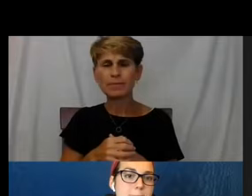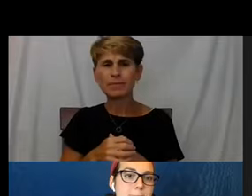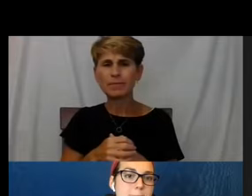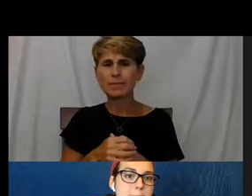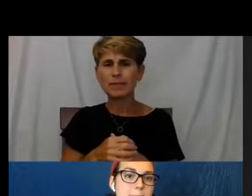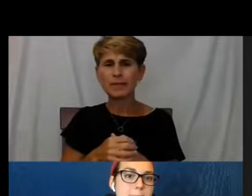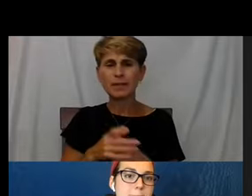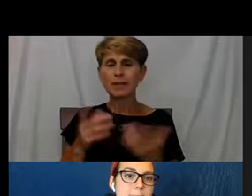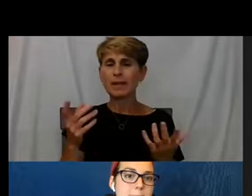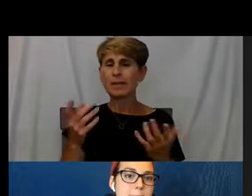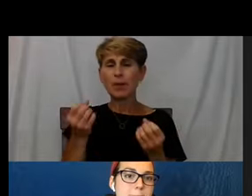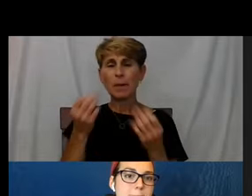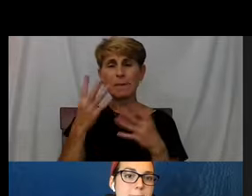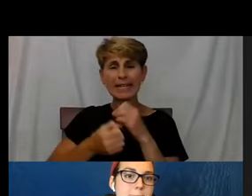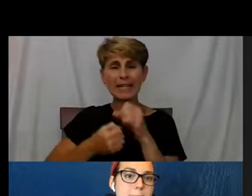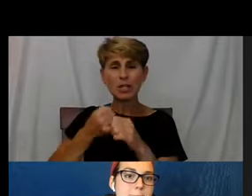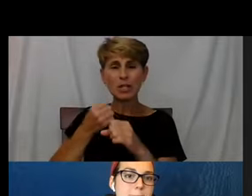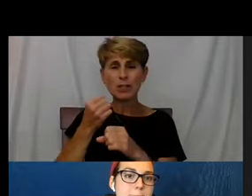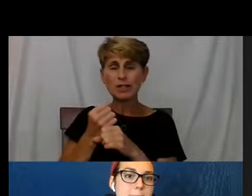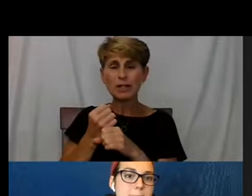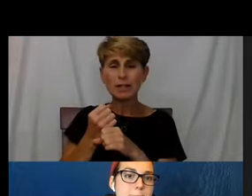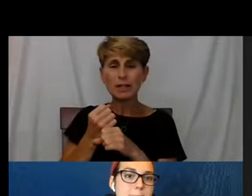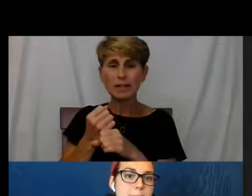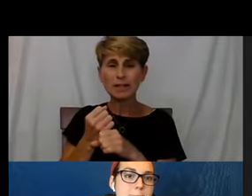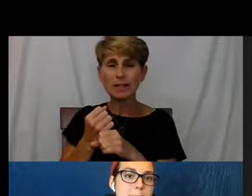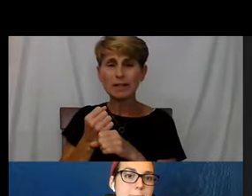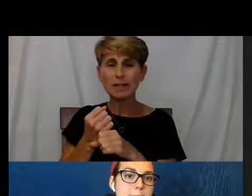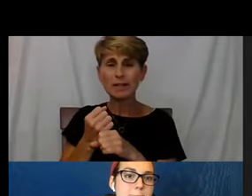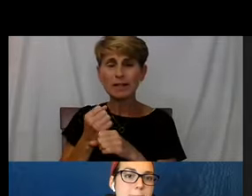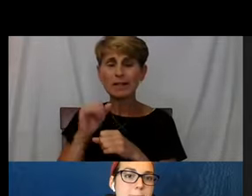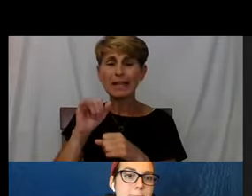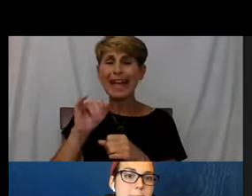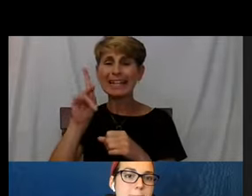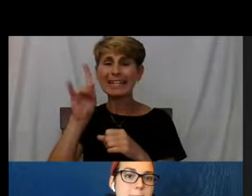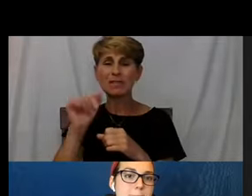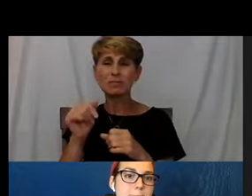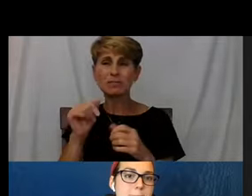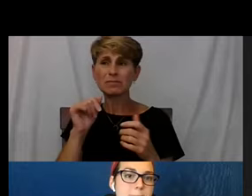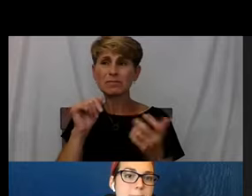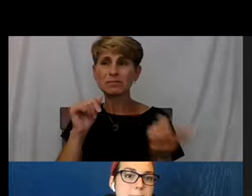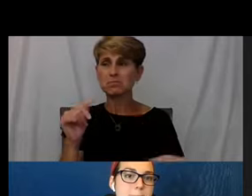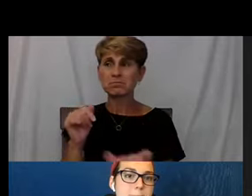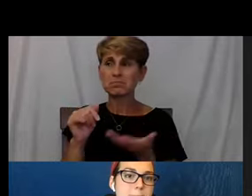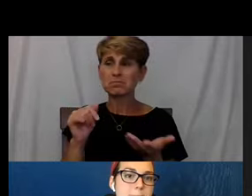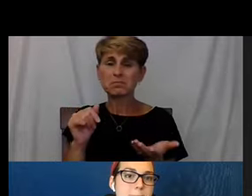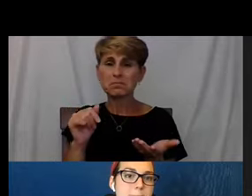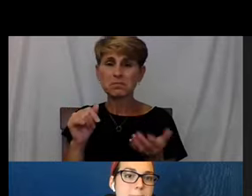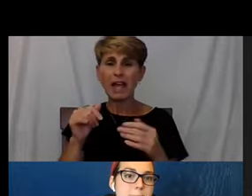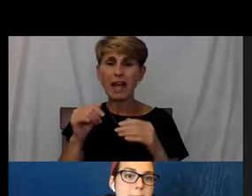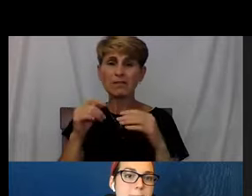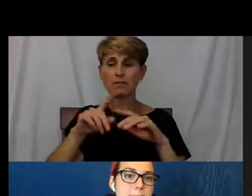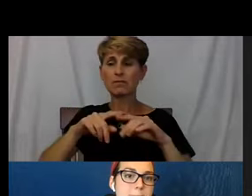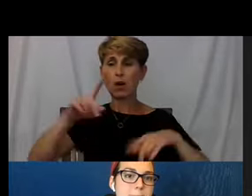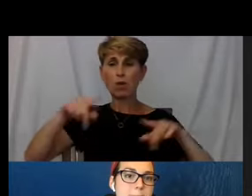and in India they don't have a conception of homelessness. They have various levels of Prama